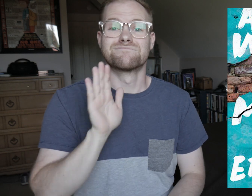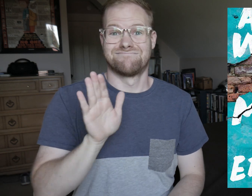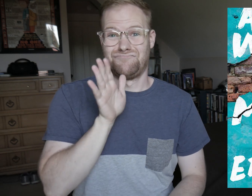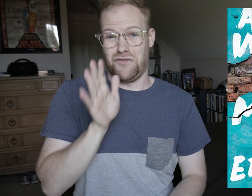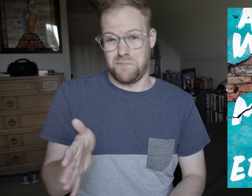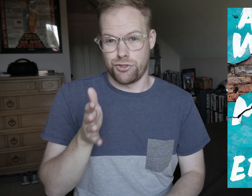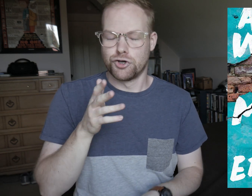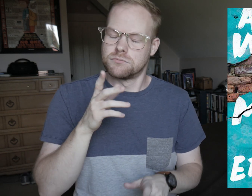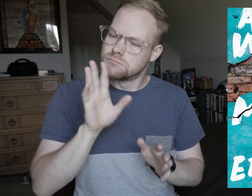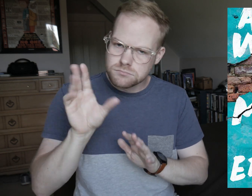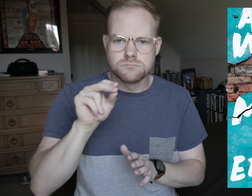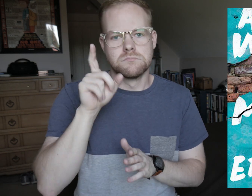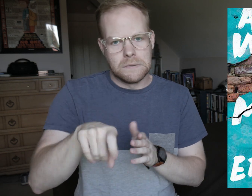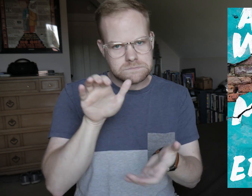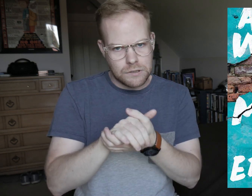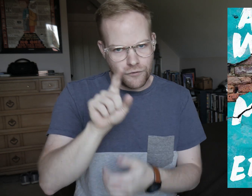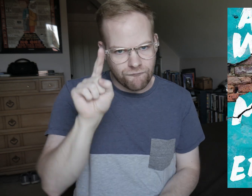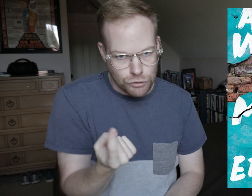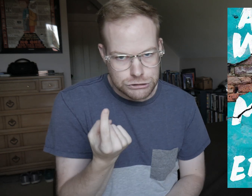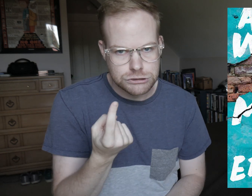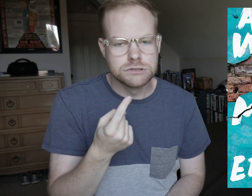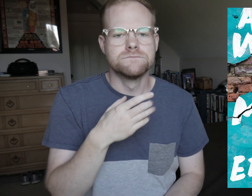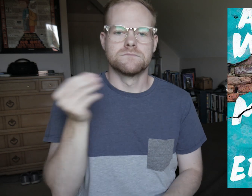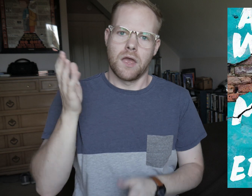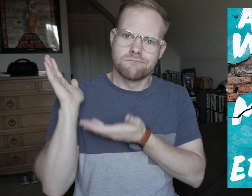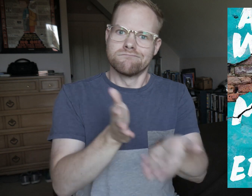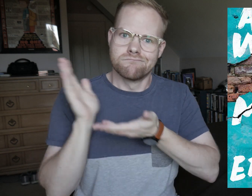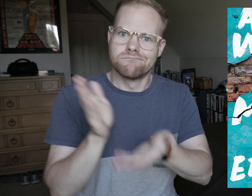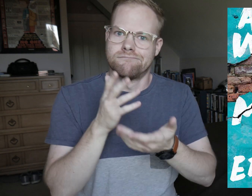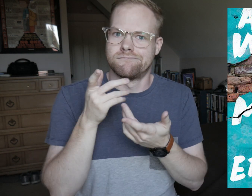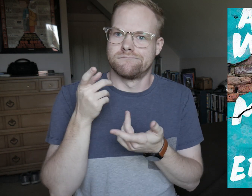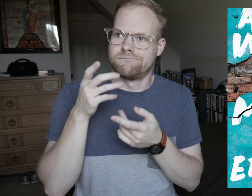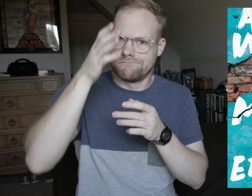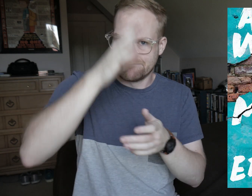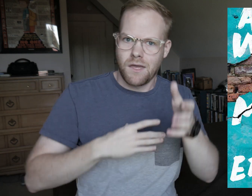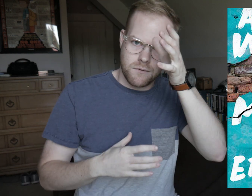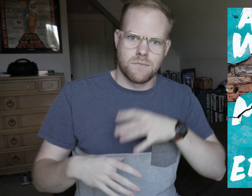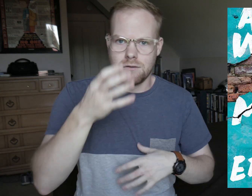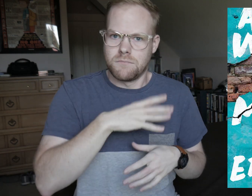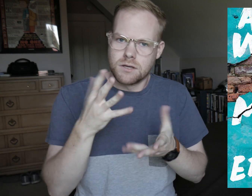Her grandmother is insisting she get married first, and brings suitor after suitor,